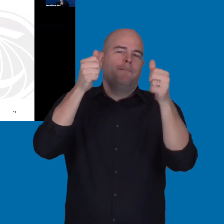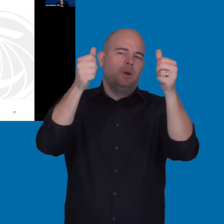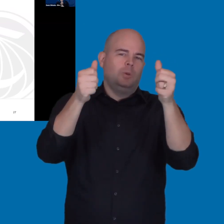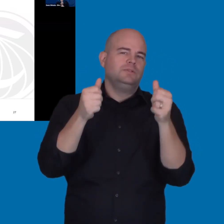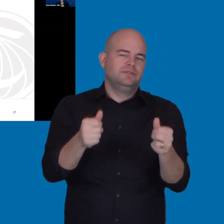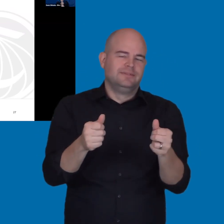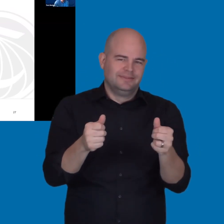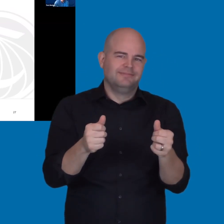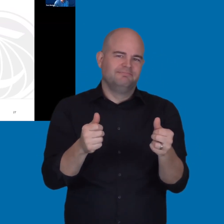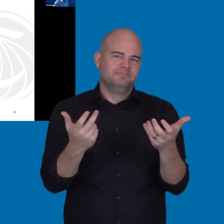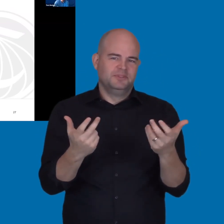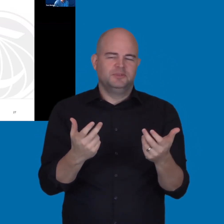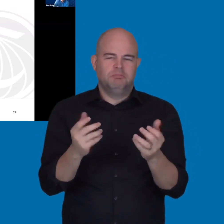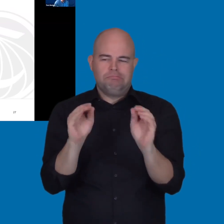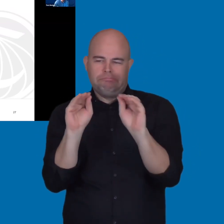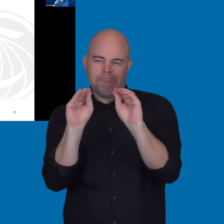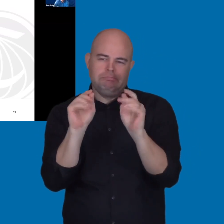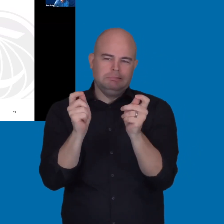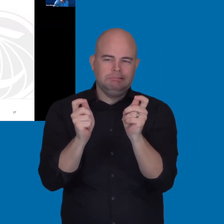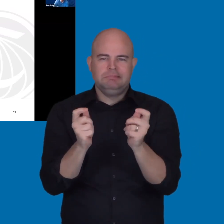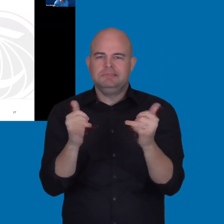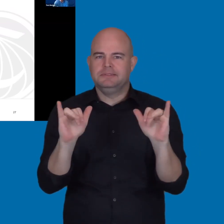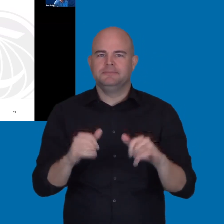that is available to post.